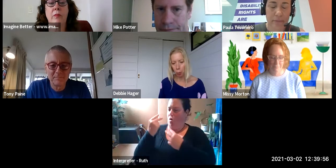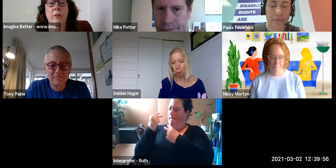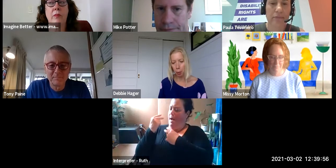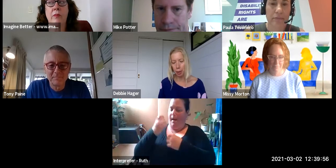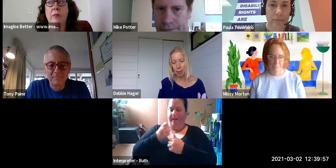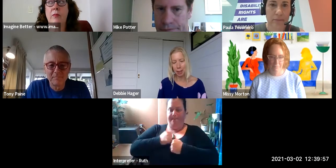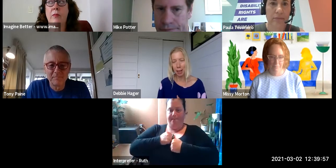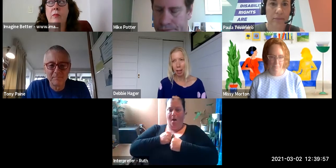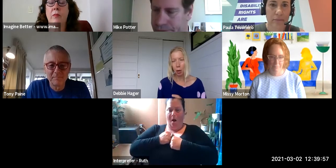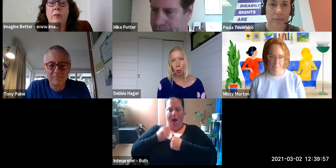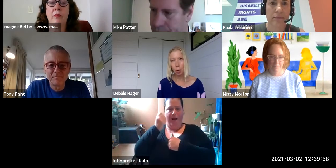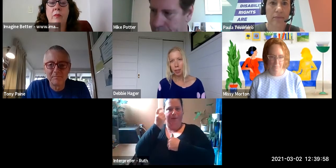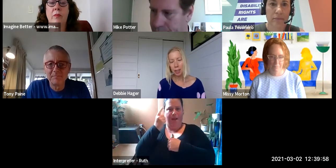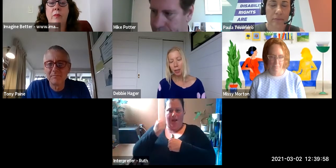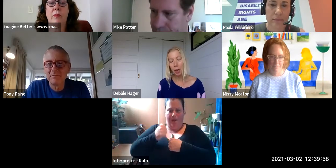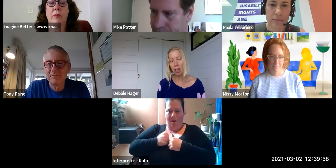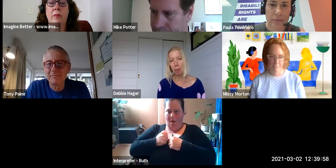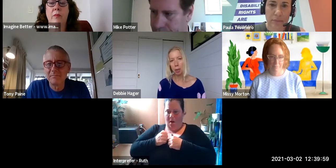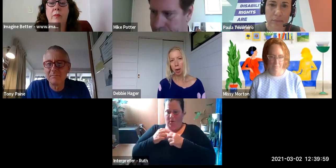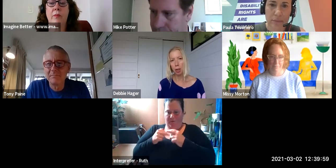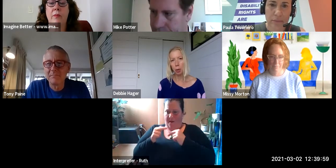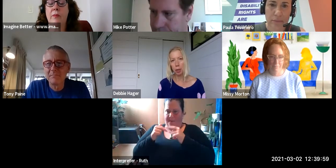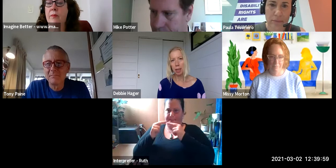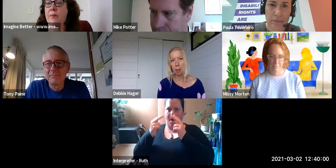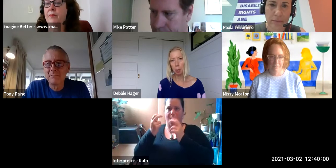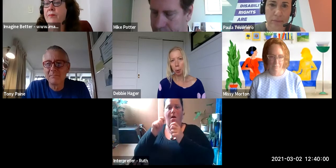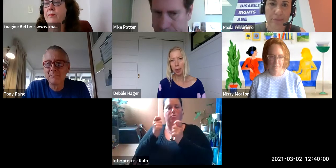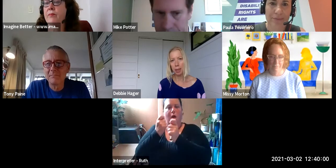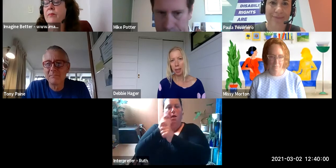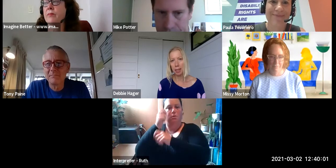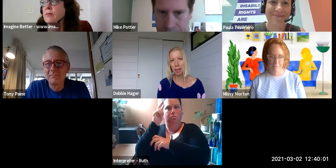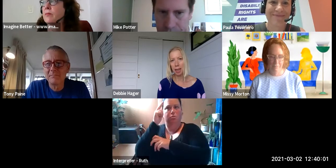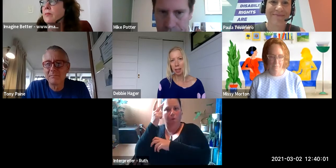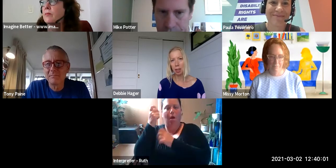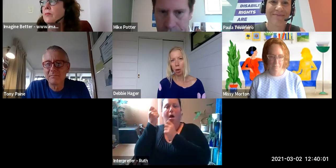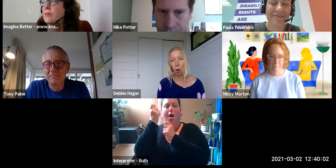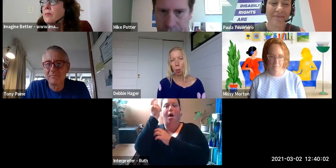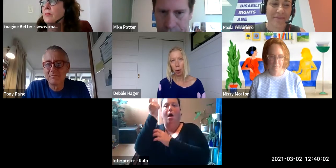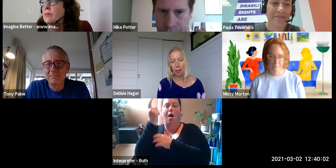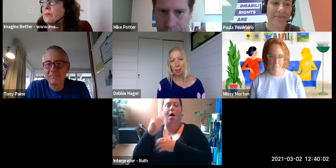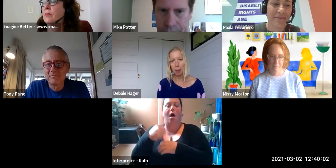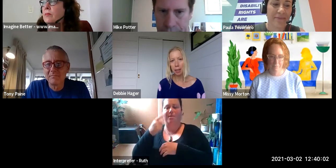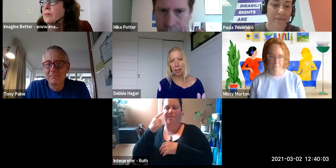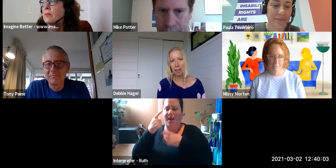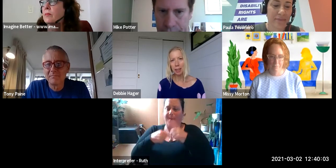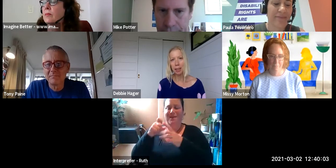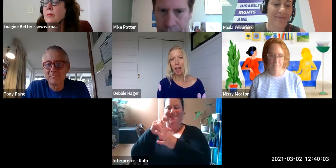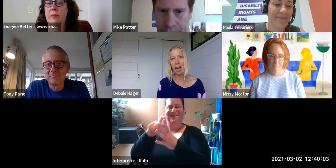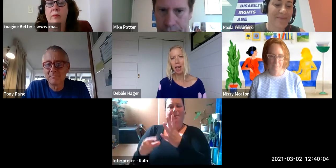[???] I'm happy to offer a couple of conversation starters Tony and look there's many but a couple of them spring to mind.